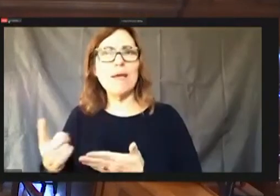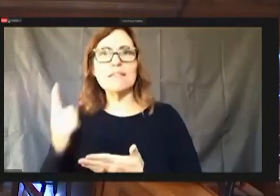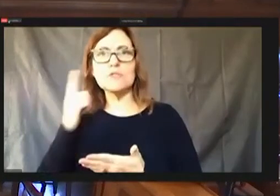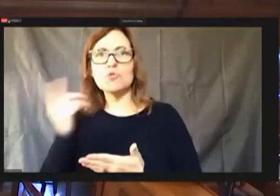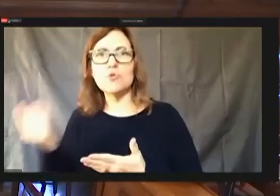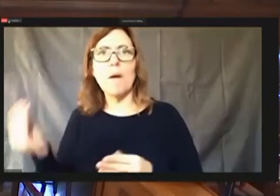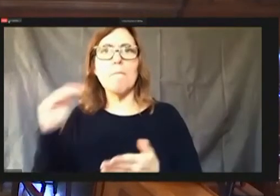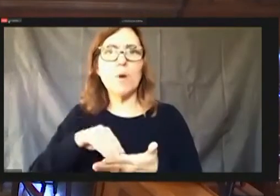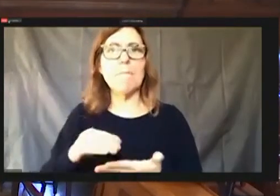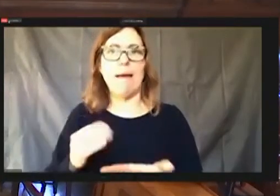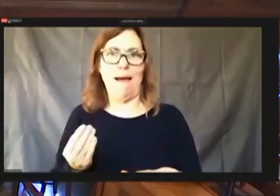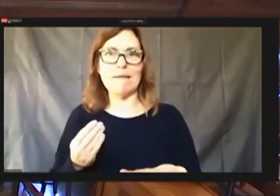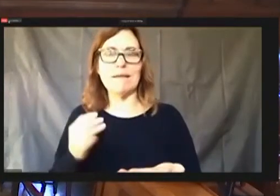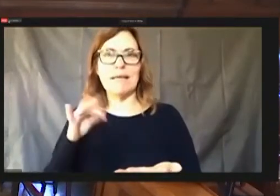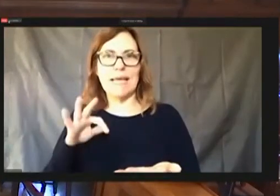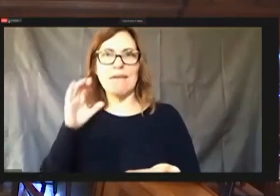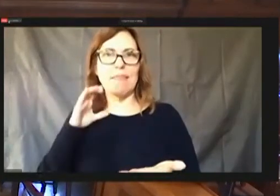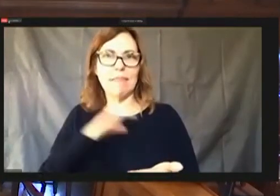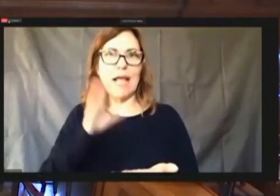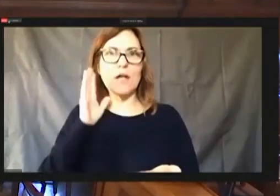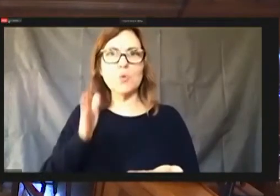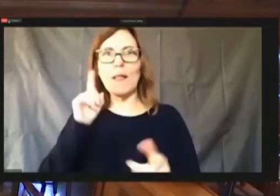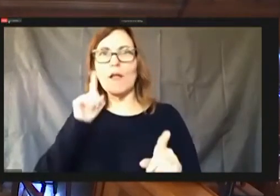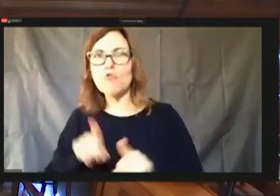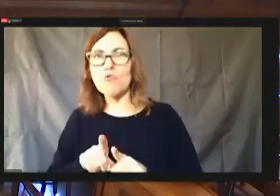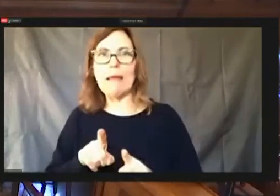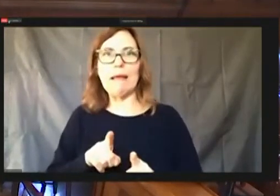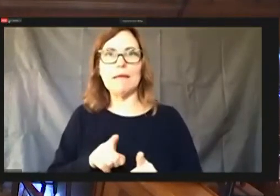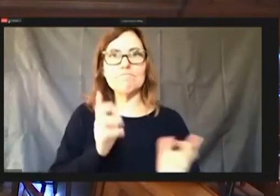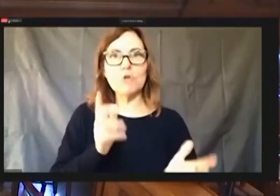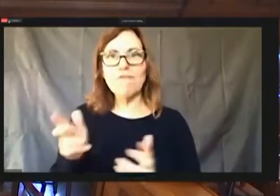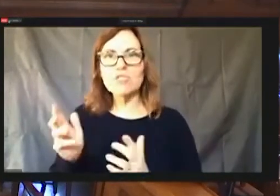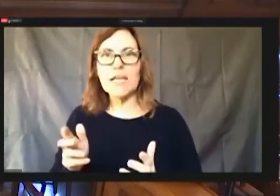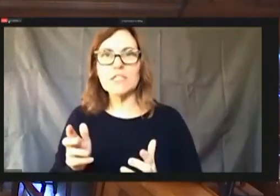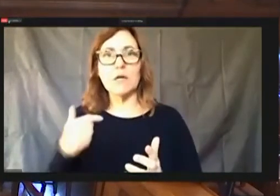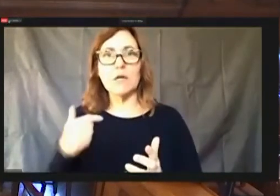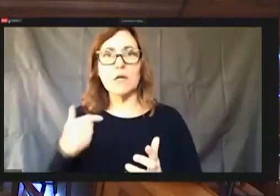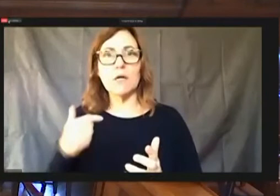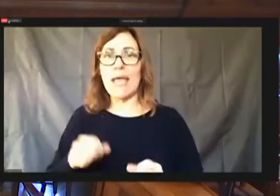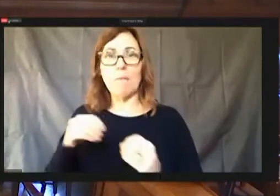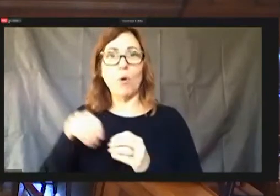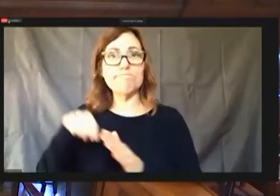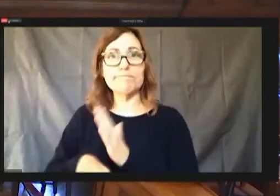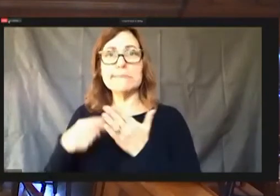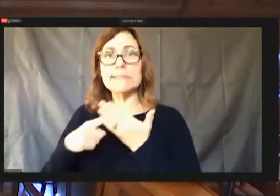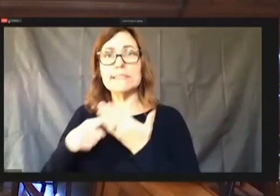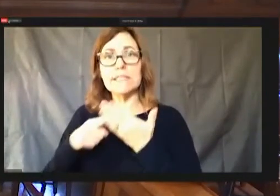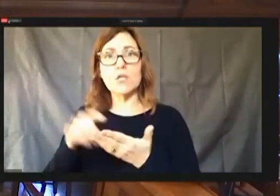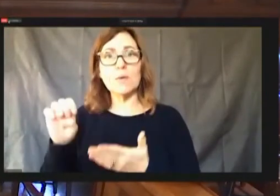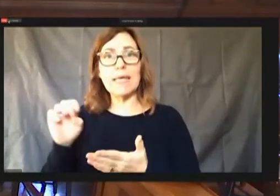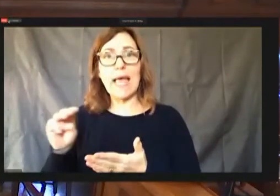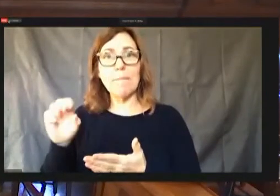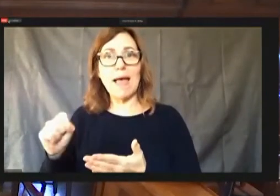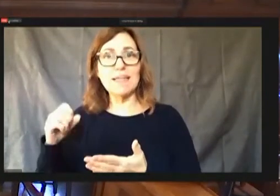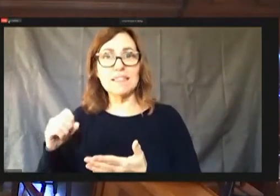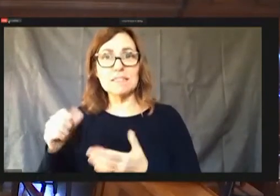conversations and we can talk further the MS.